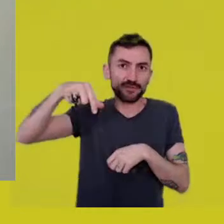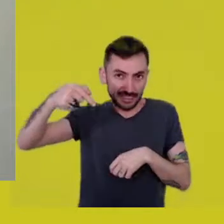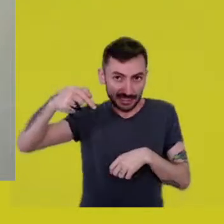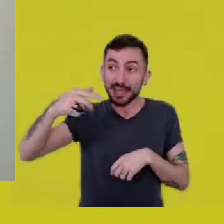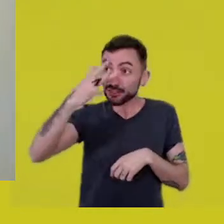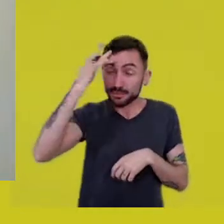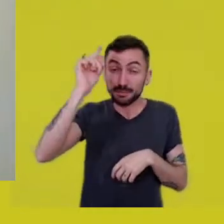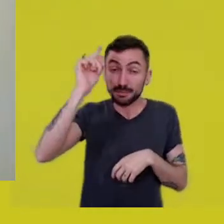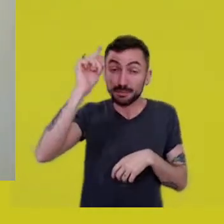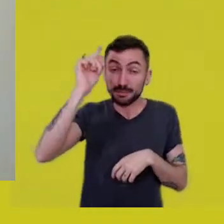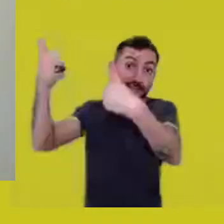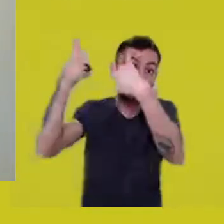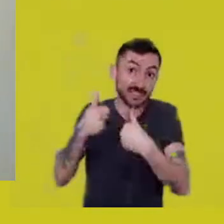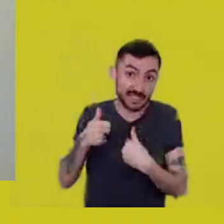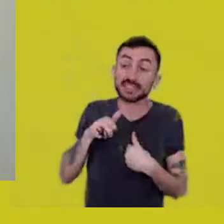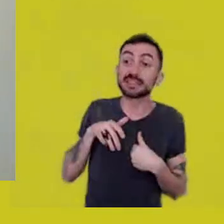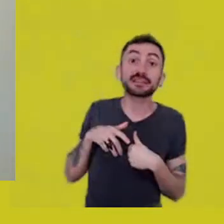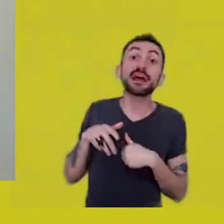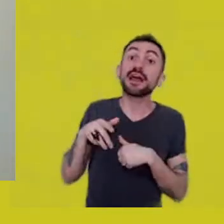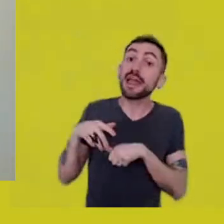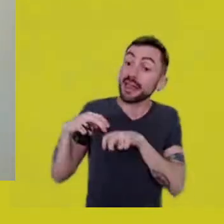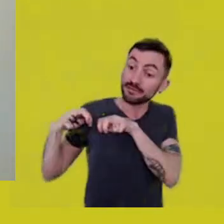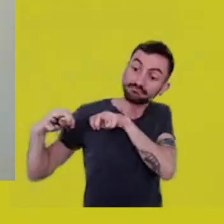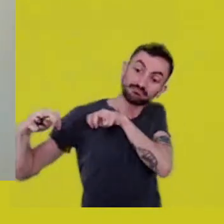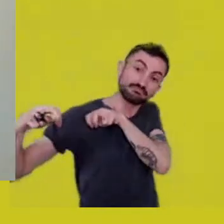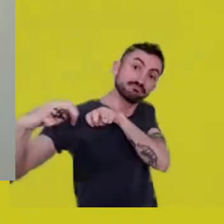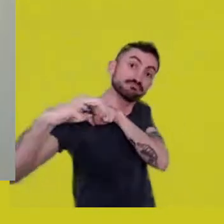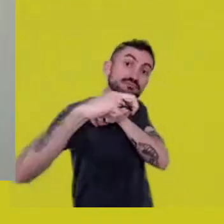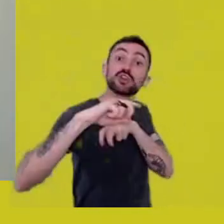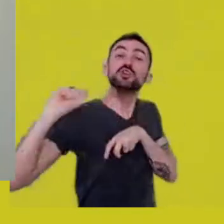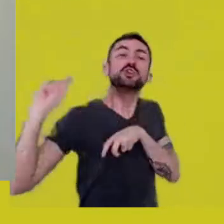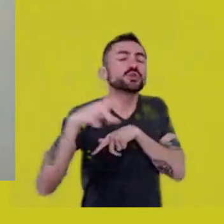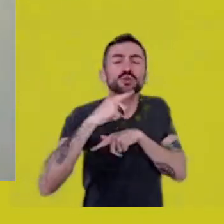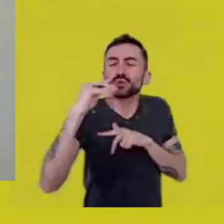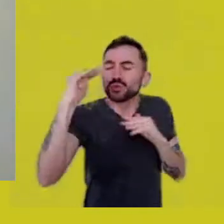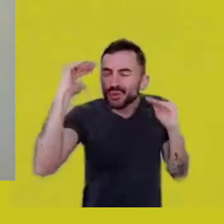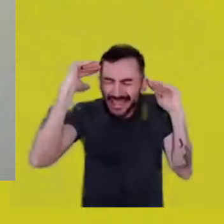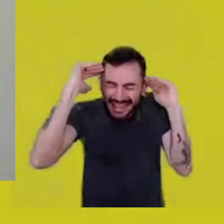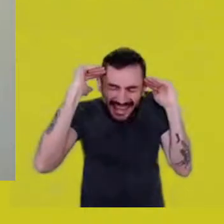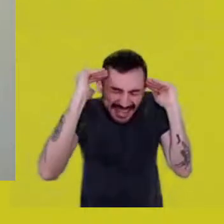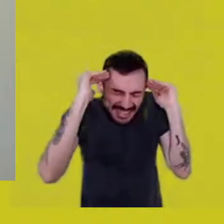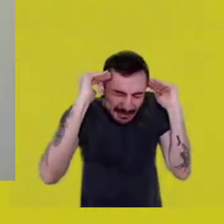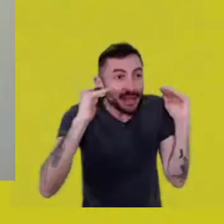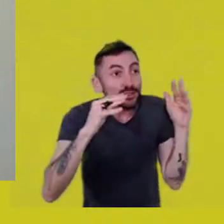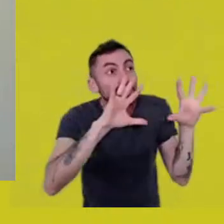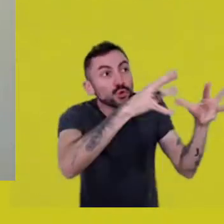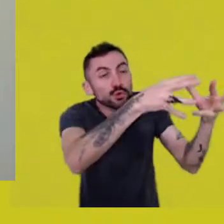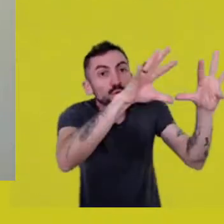and they were so respectful and reverent to the groups in the yard,